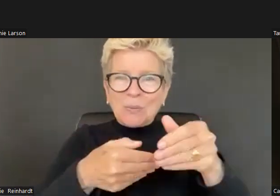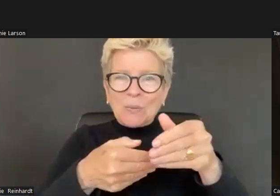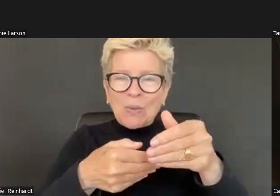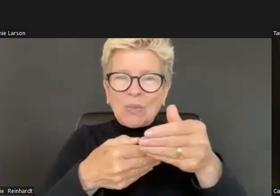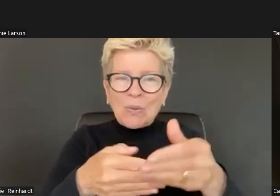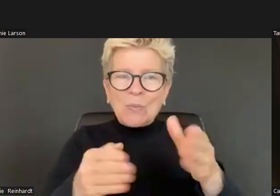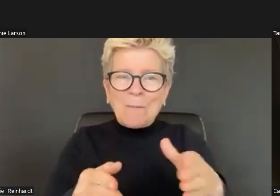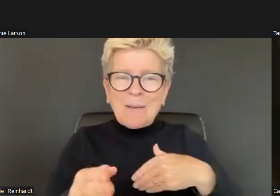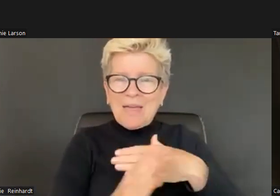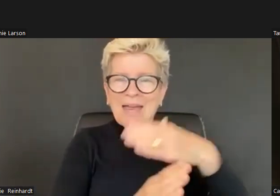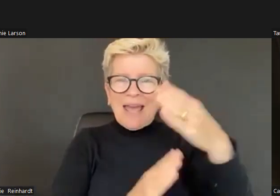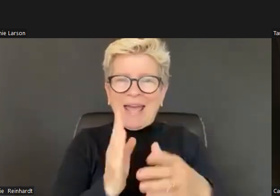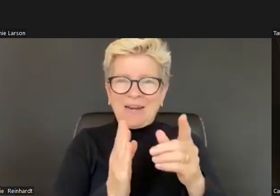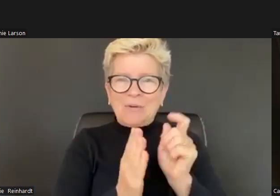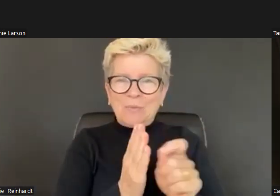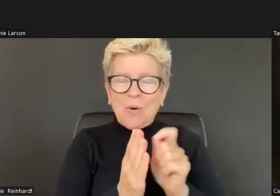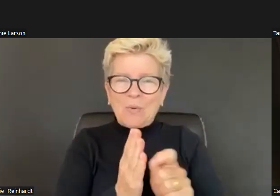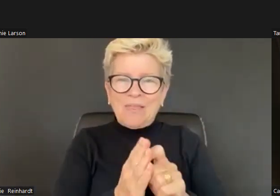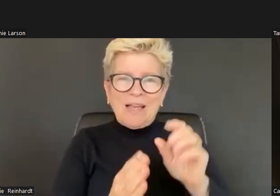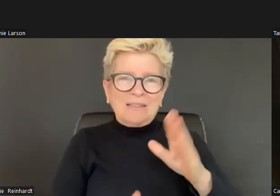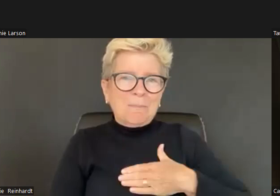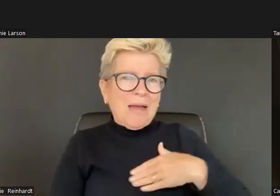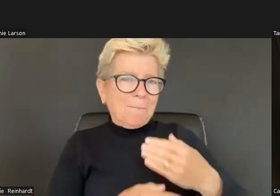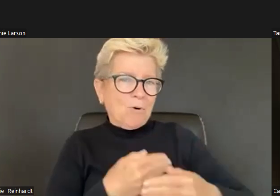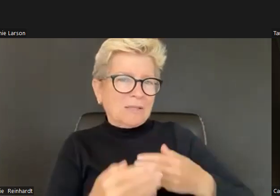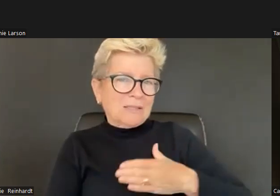That is given to them. So when a student enters a classroom. There will be a gift of something, whether it's the comp book they need for the year or, just even a name plate, a name tag, something that calls them into the room.